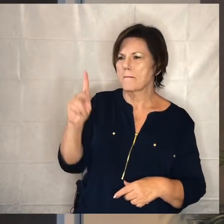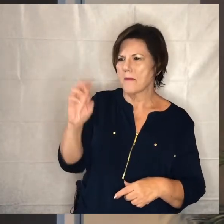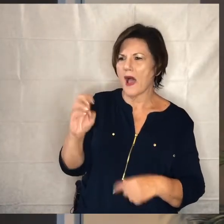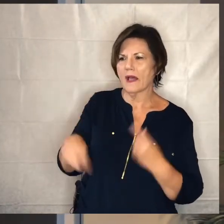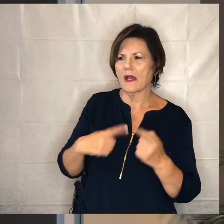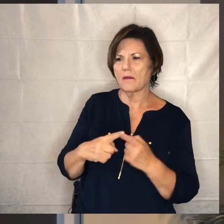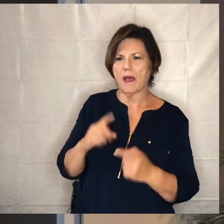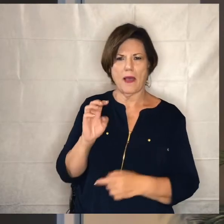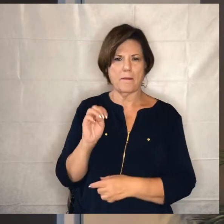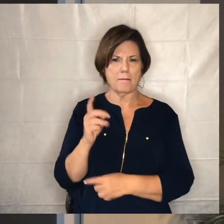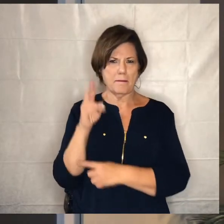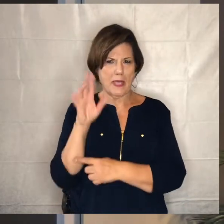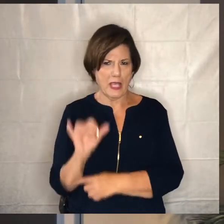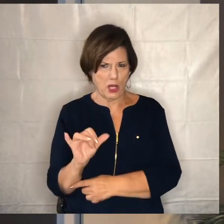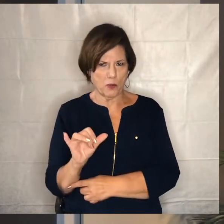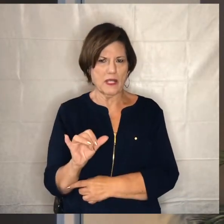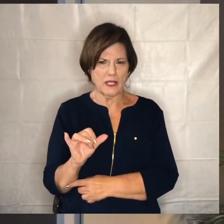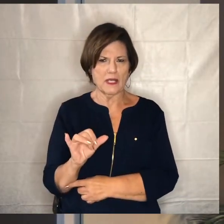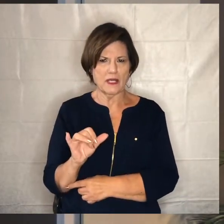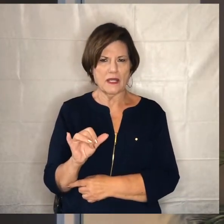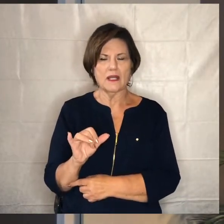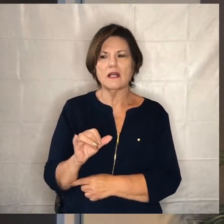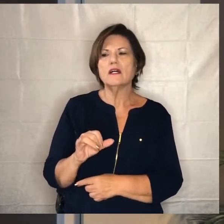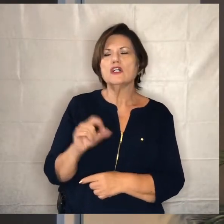mary had just left a place called hope gardens